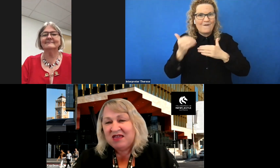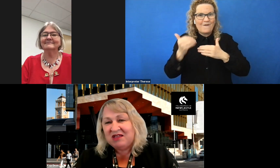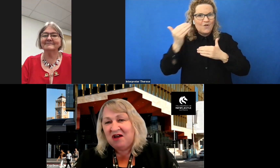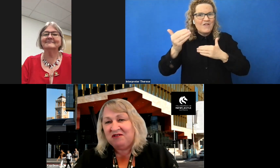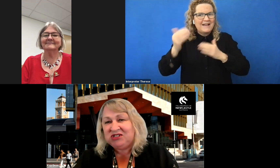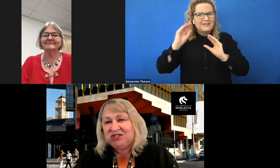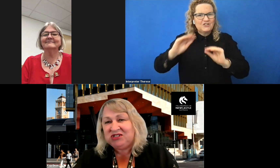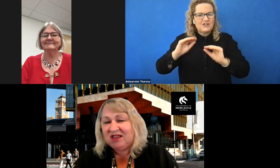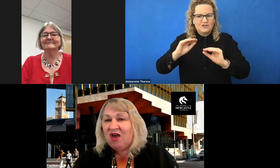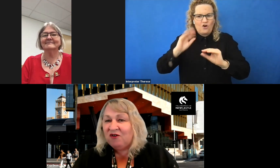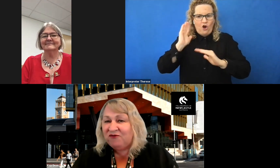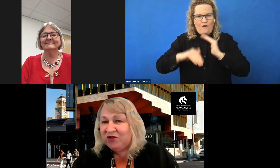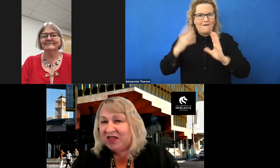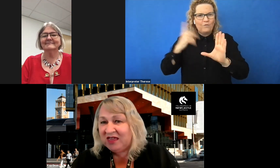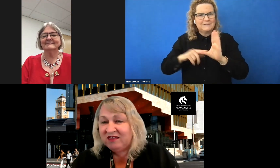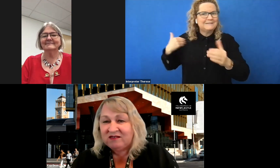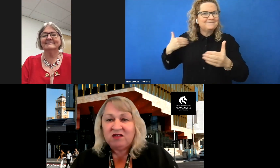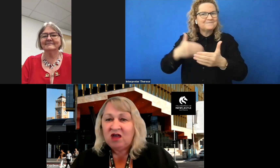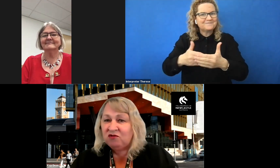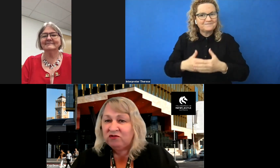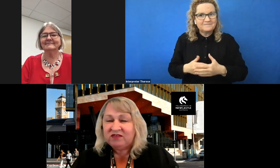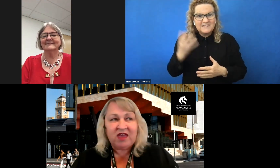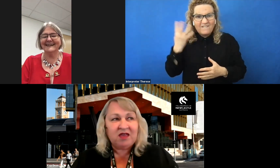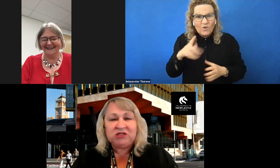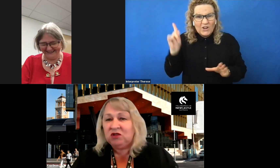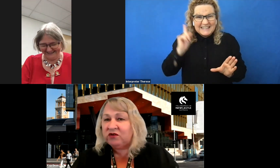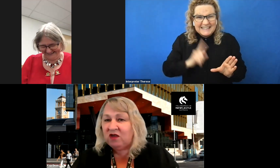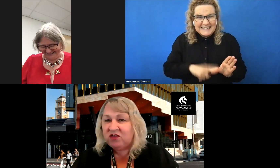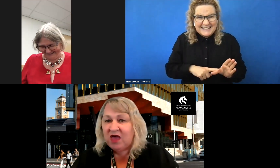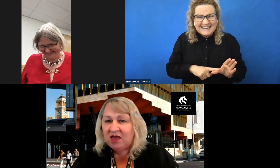in higher education. 40 years, I know you're all saying, "But she looks so young,